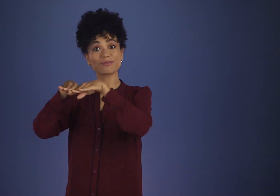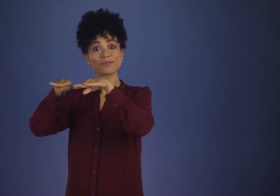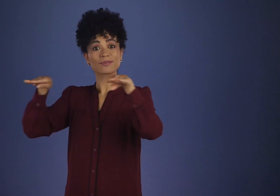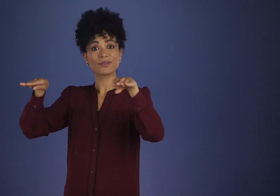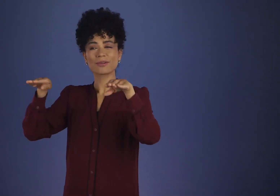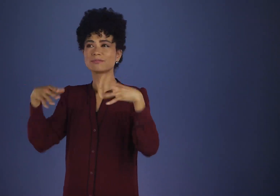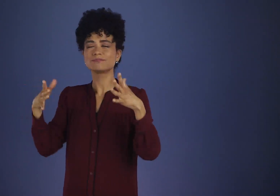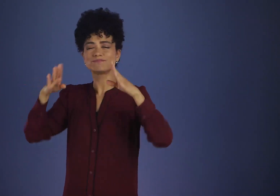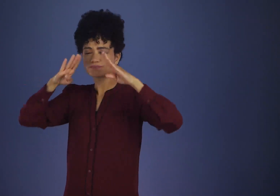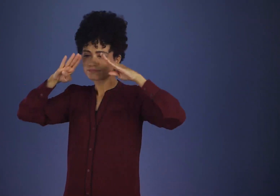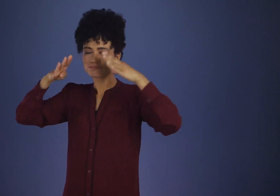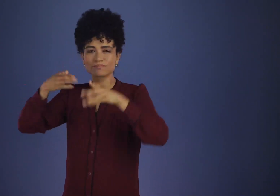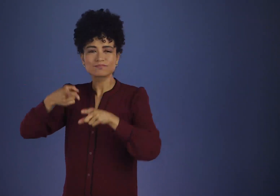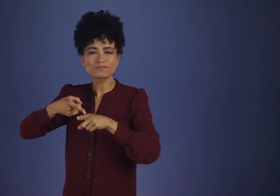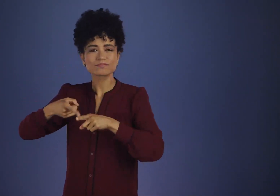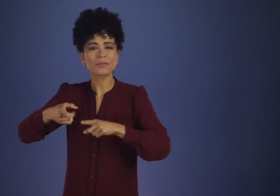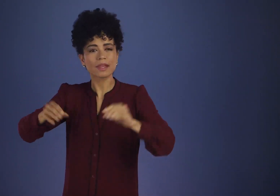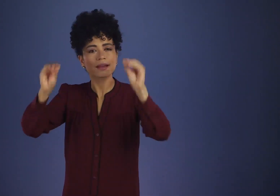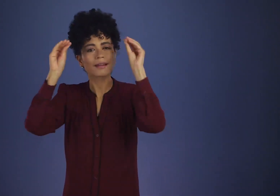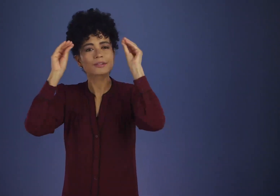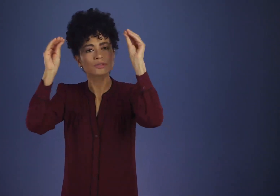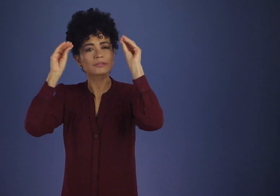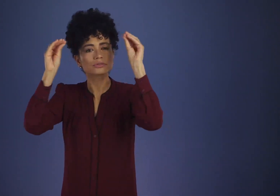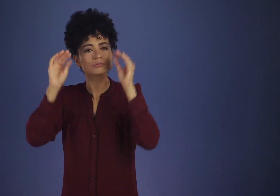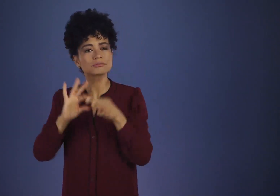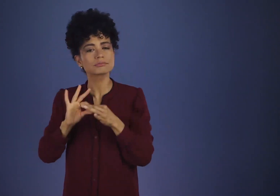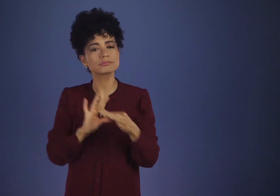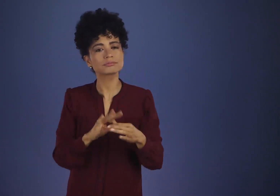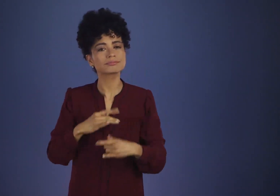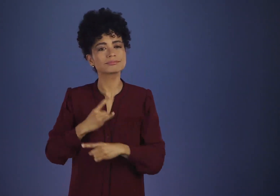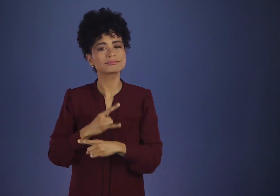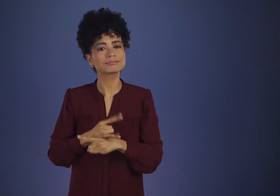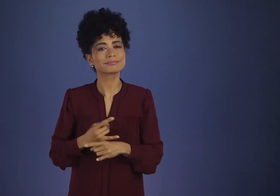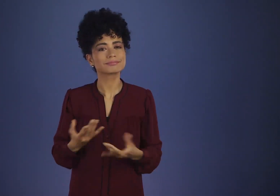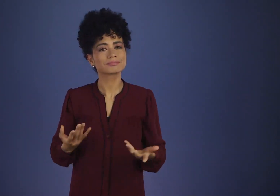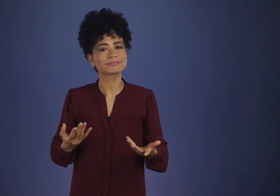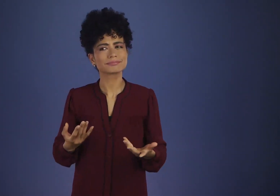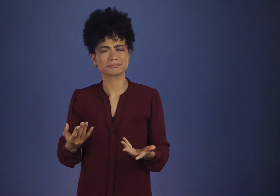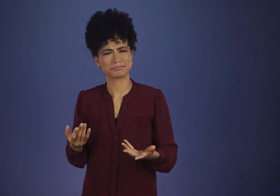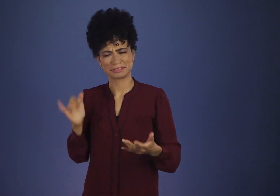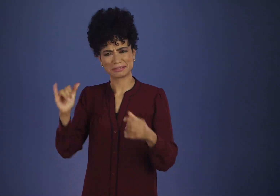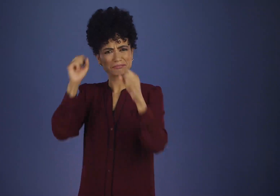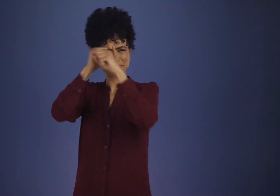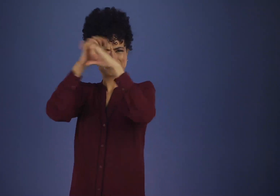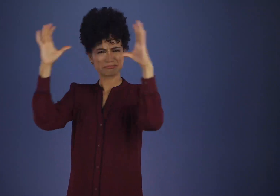the third deck would house an educational project — quite noncontroversial, of course.